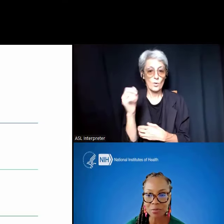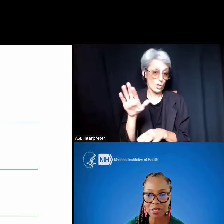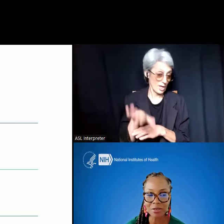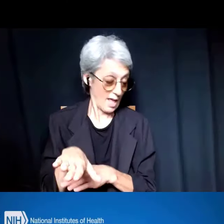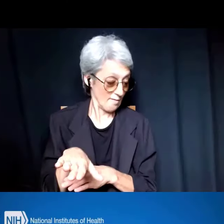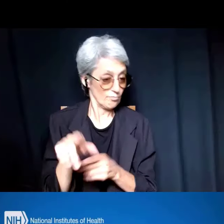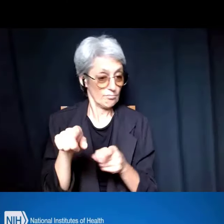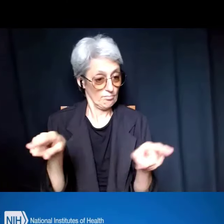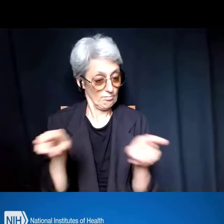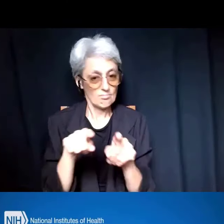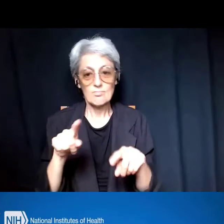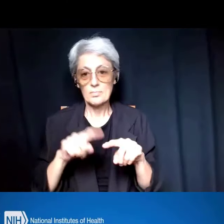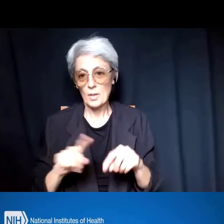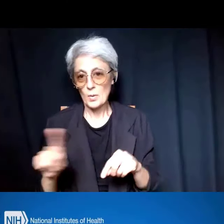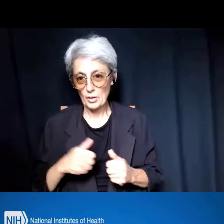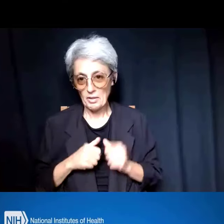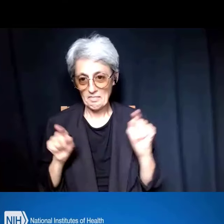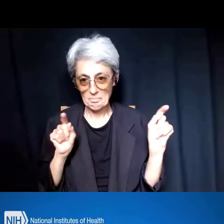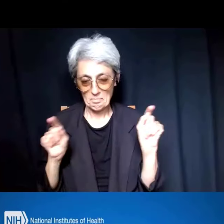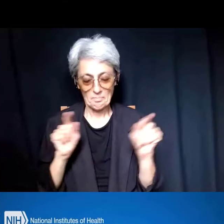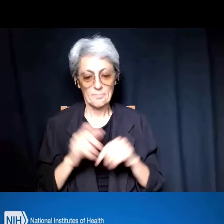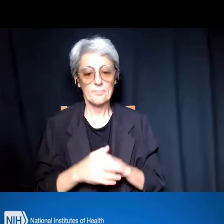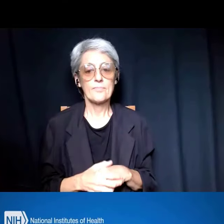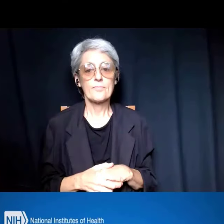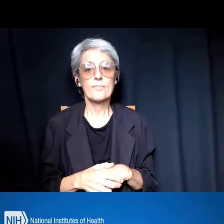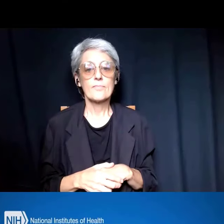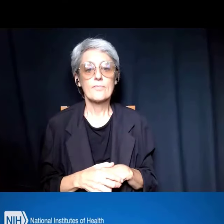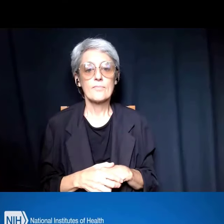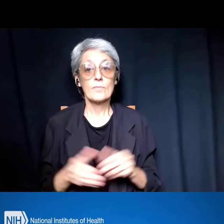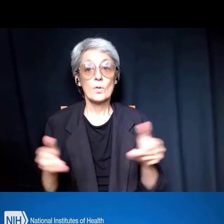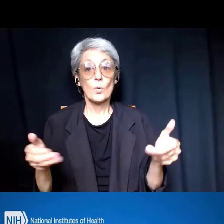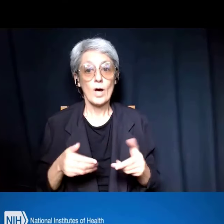depending on where you are. Welcome to today's presentation.